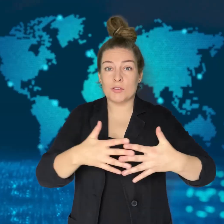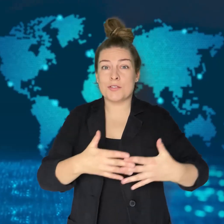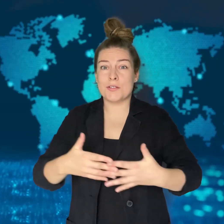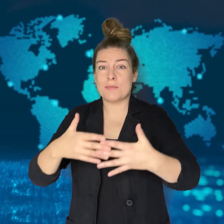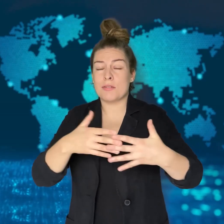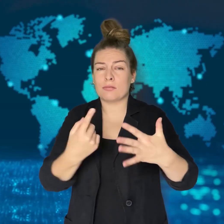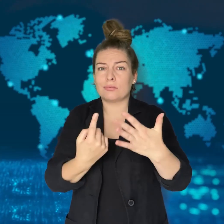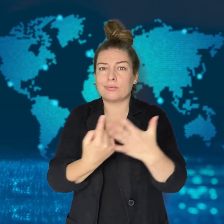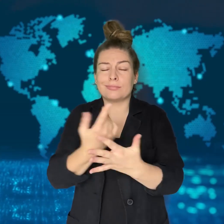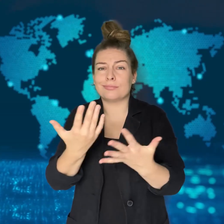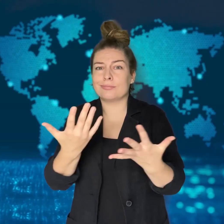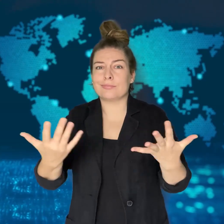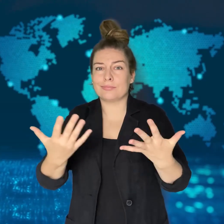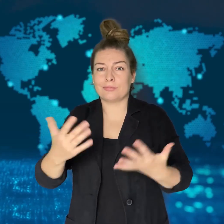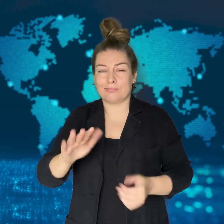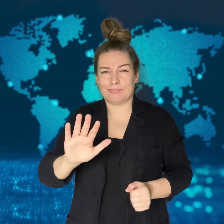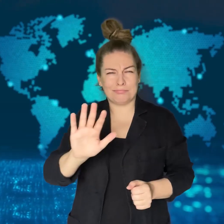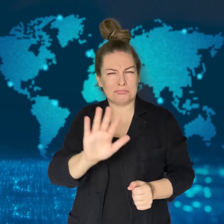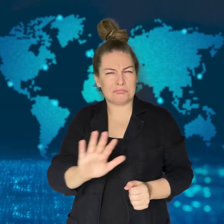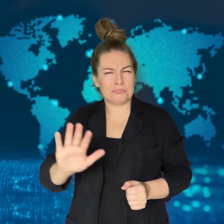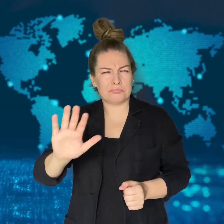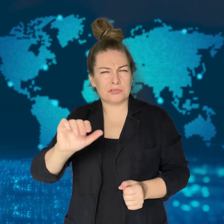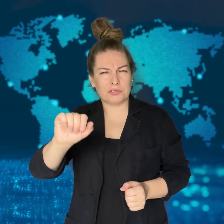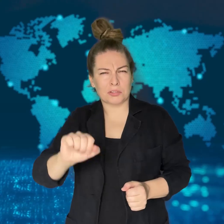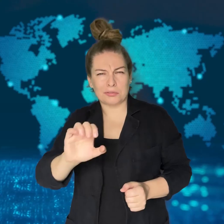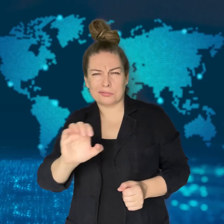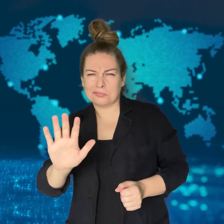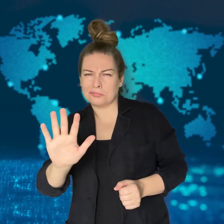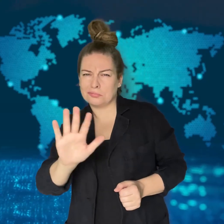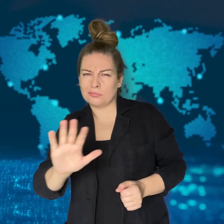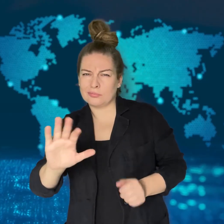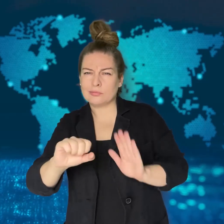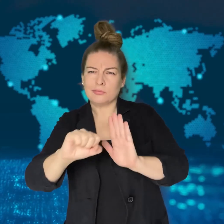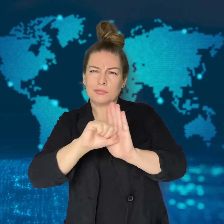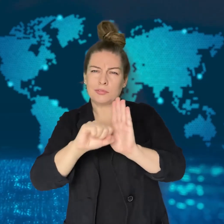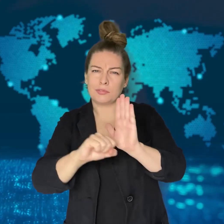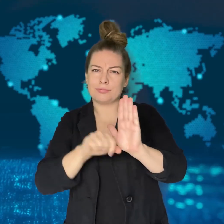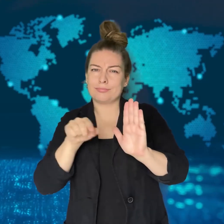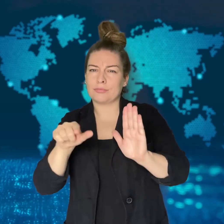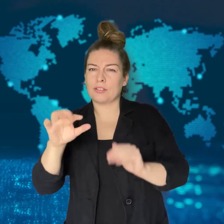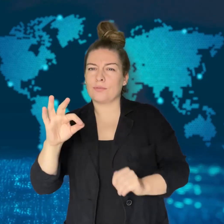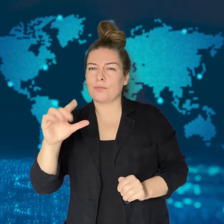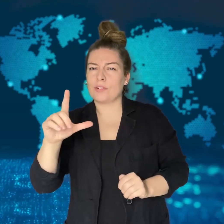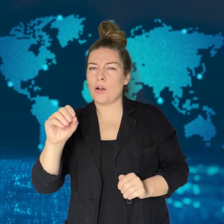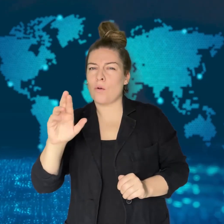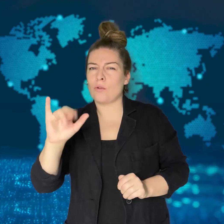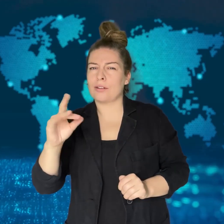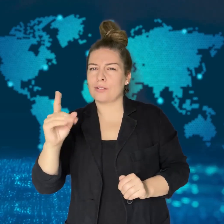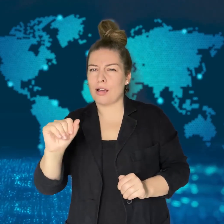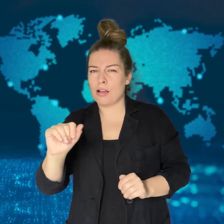[MONIKA]: Hurricane Helene has devastated several southeastern states in